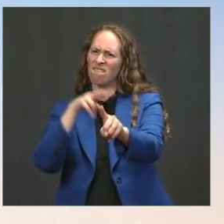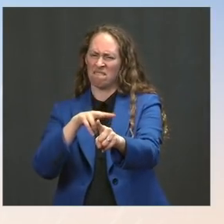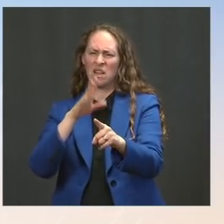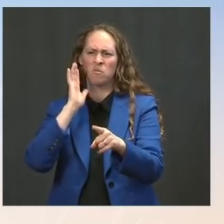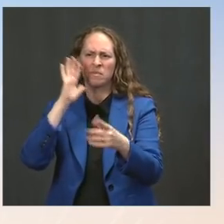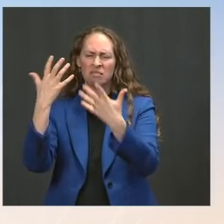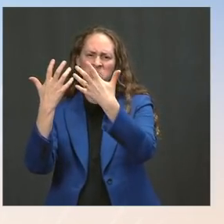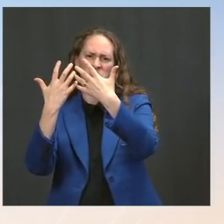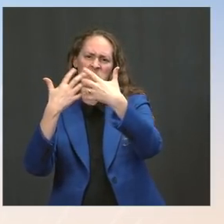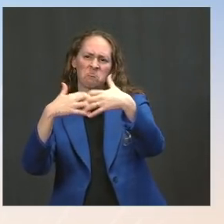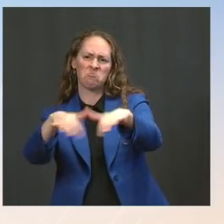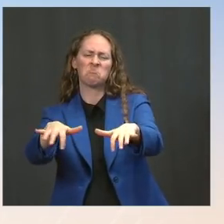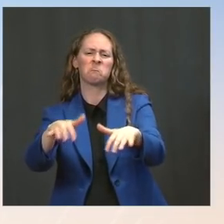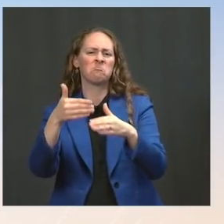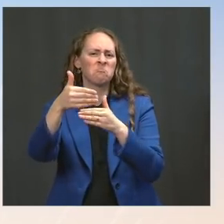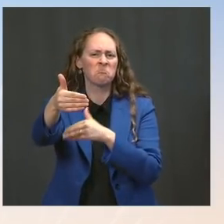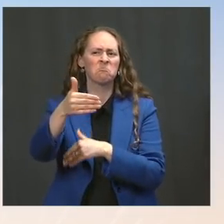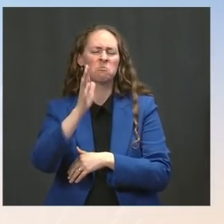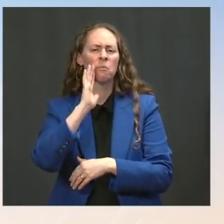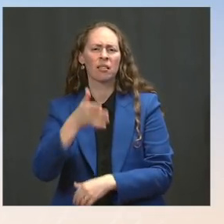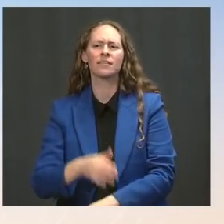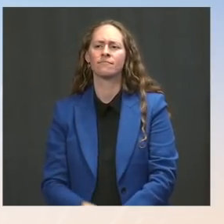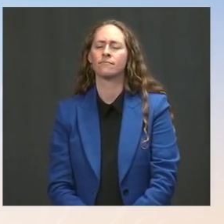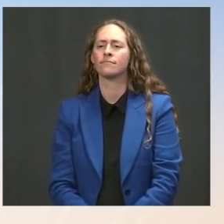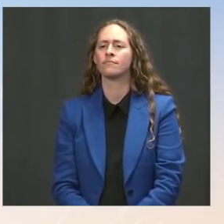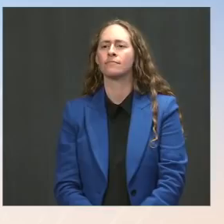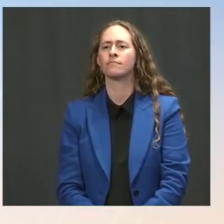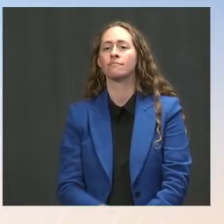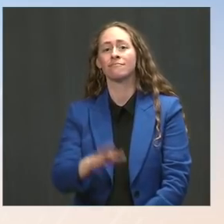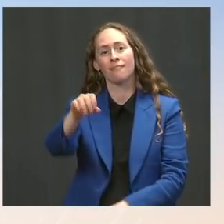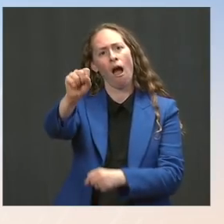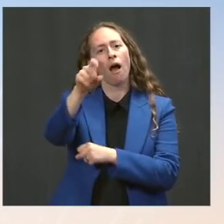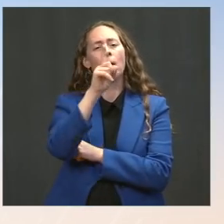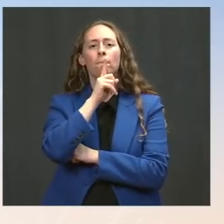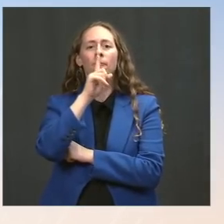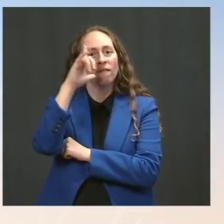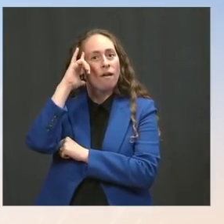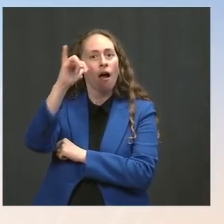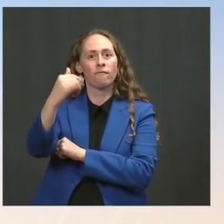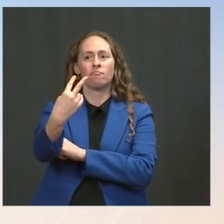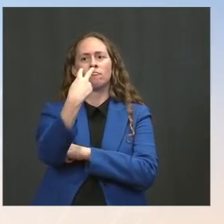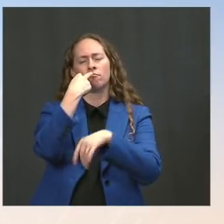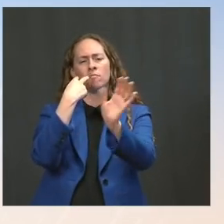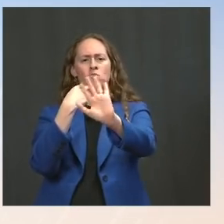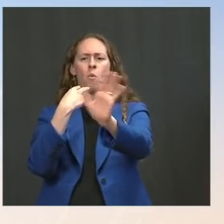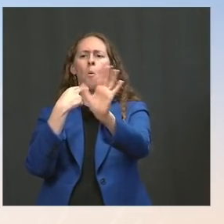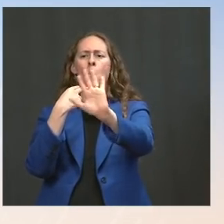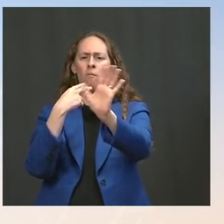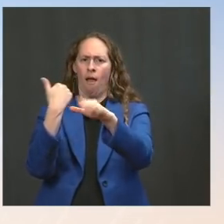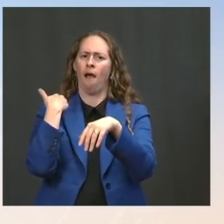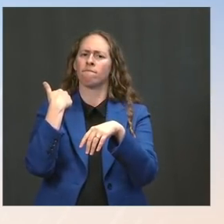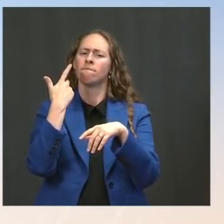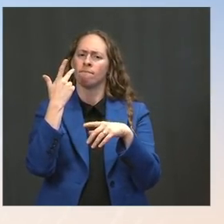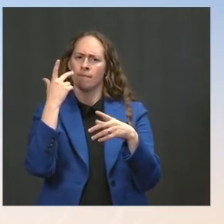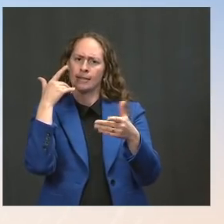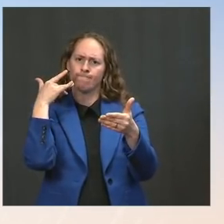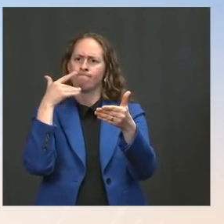So, yes, time is not endless. We are certainly on a timeline here, and we will work closely with Leader Schumer to get it done.